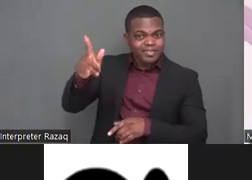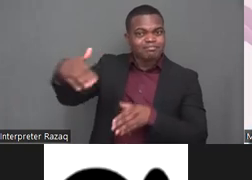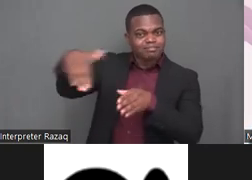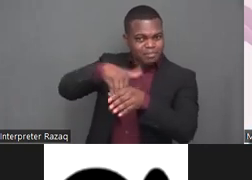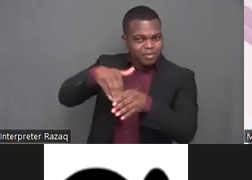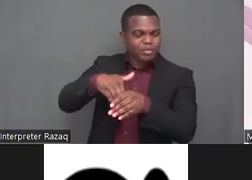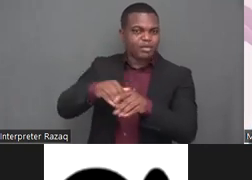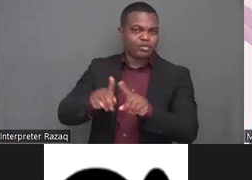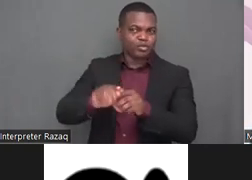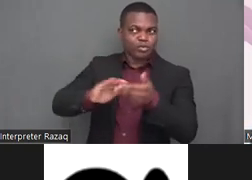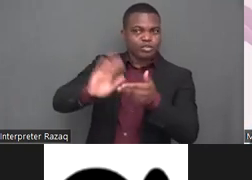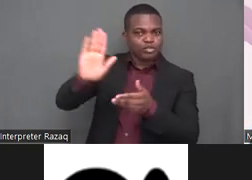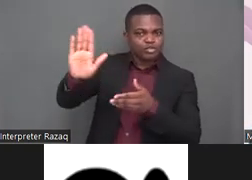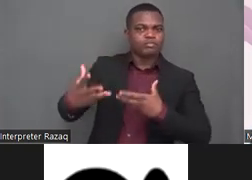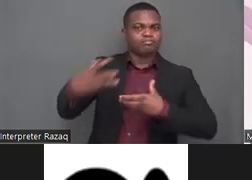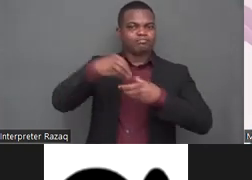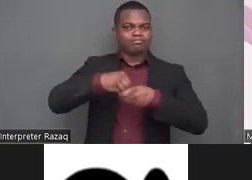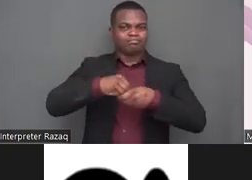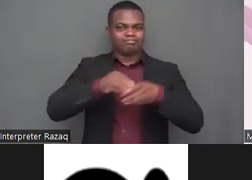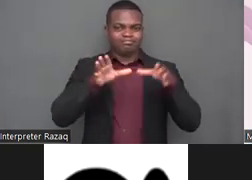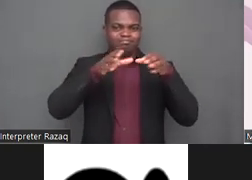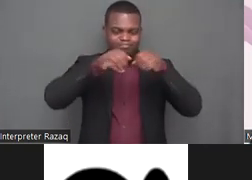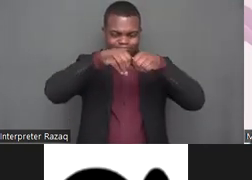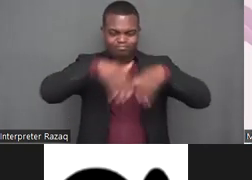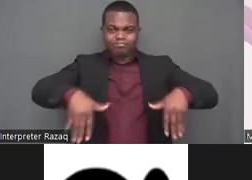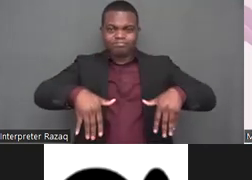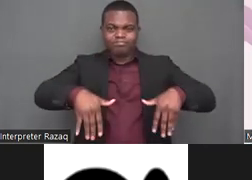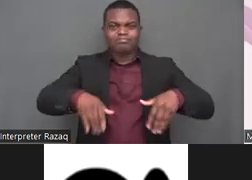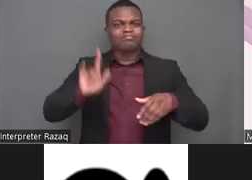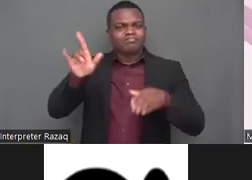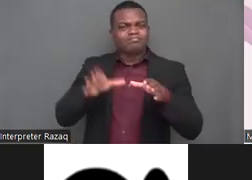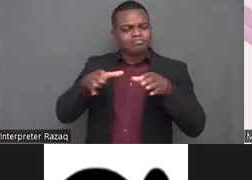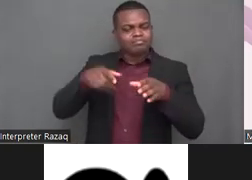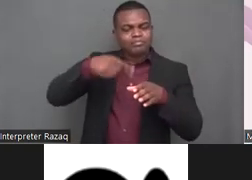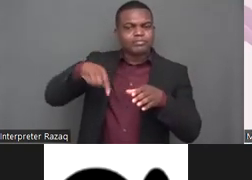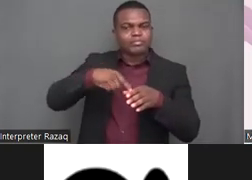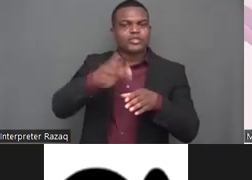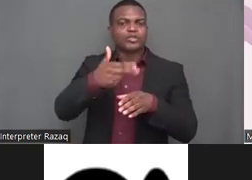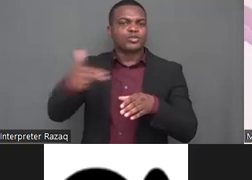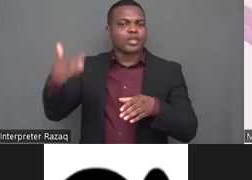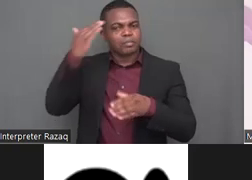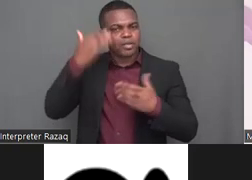inside of inside of the the coalition as well as uh work closely with government as well uh